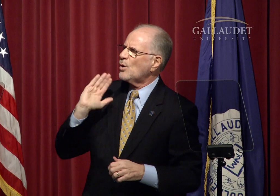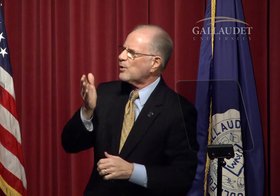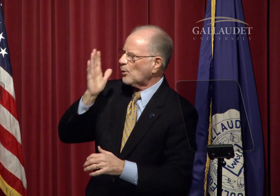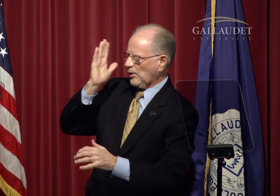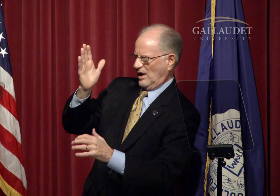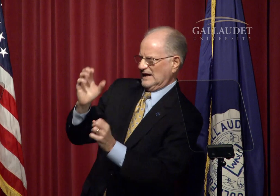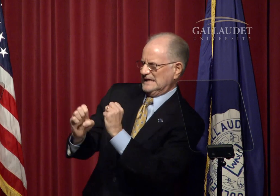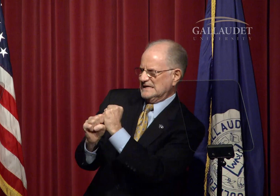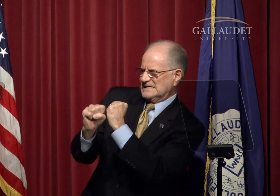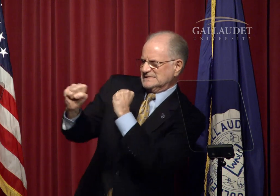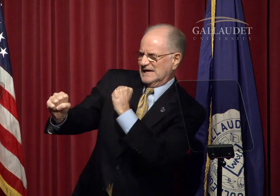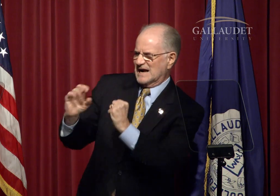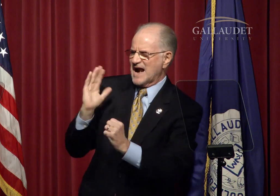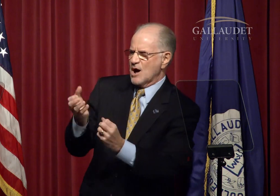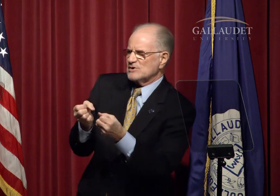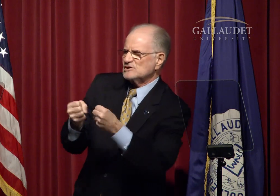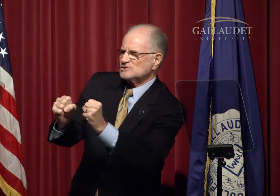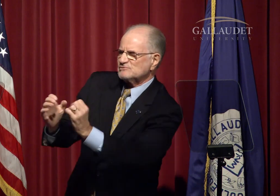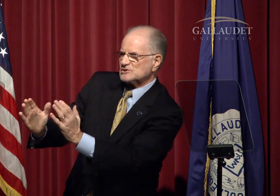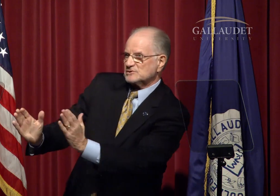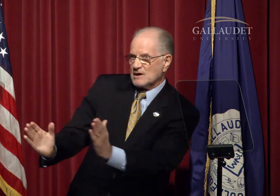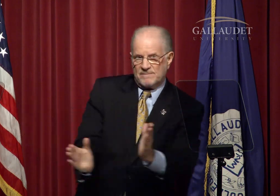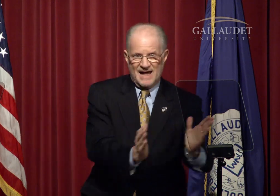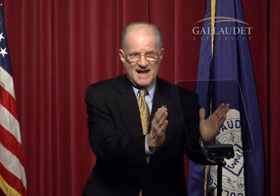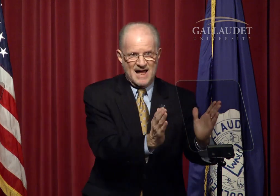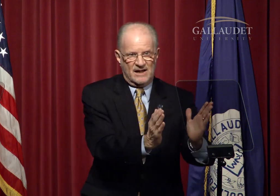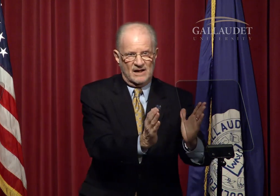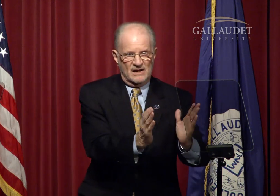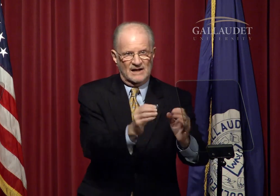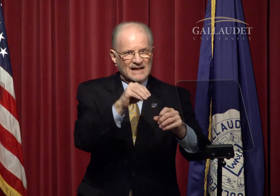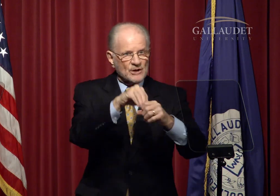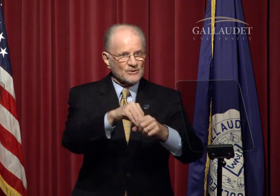We will extend our strategic plan